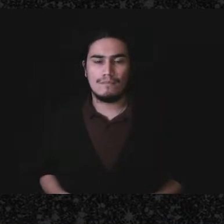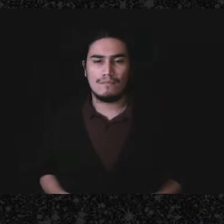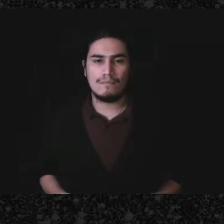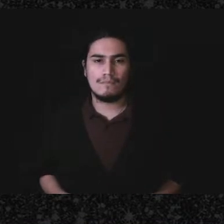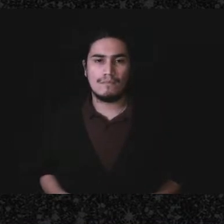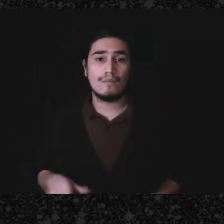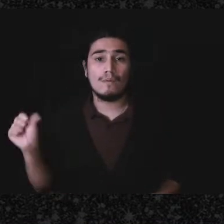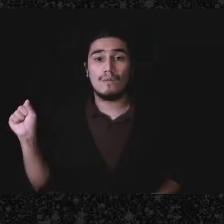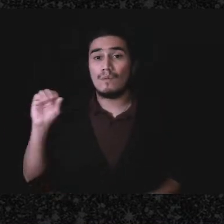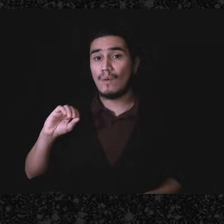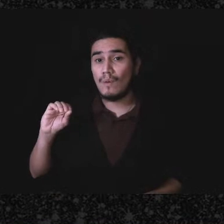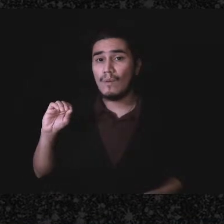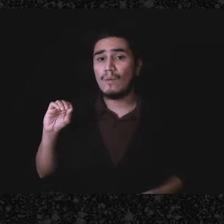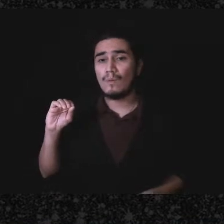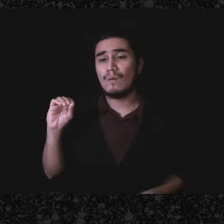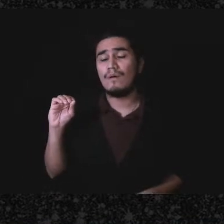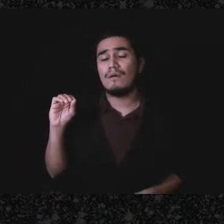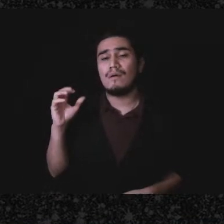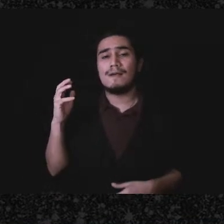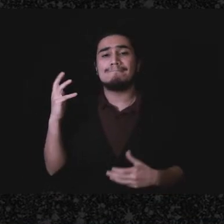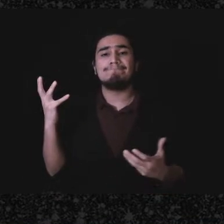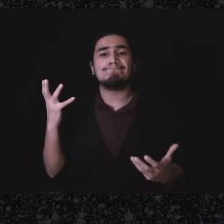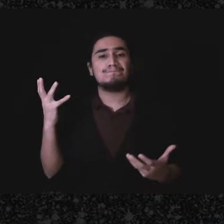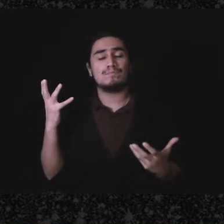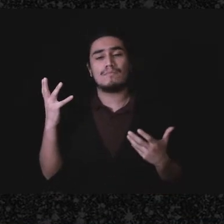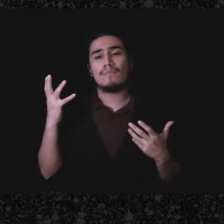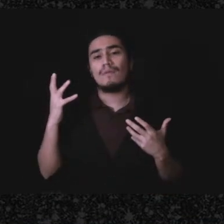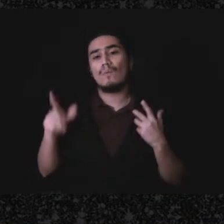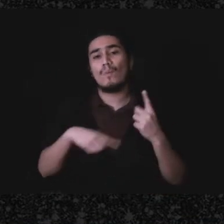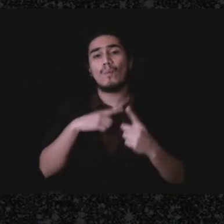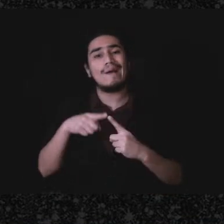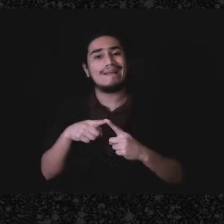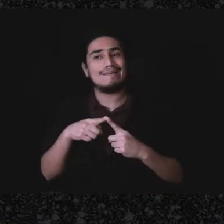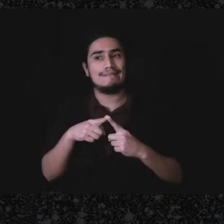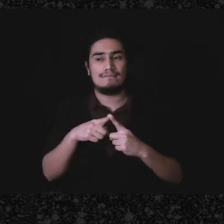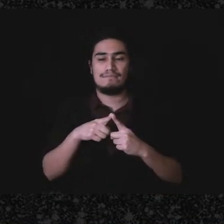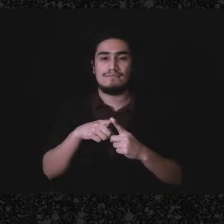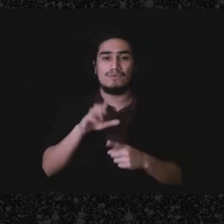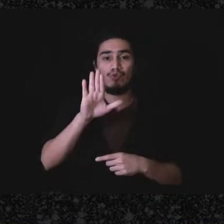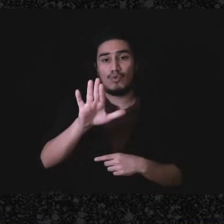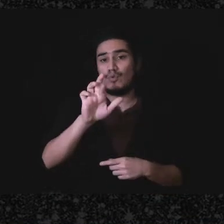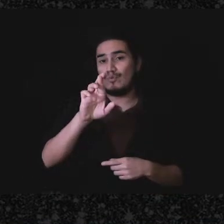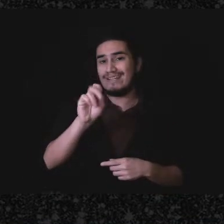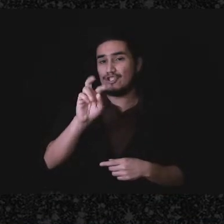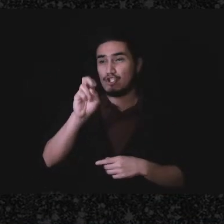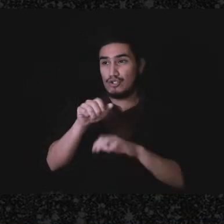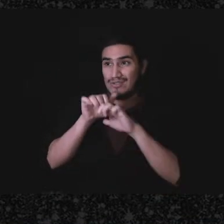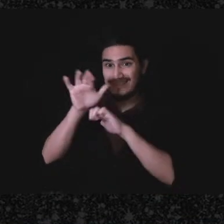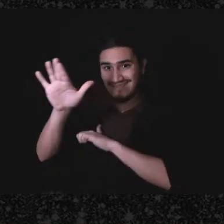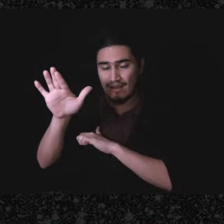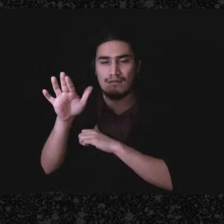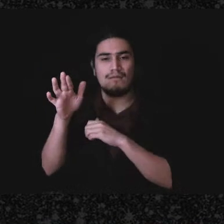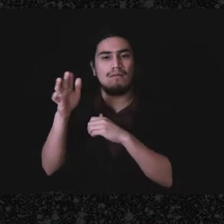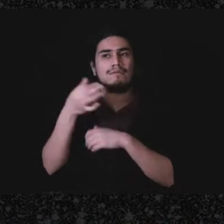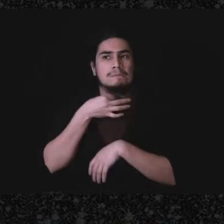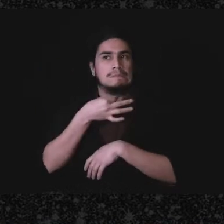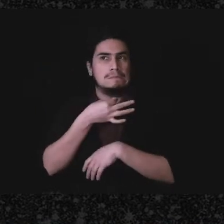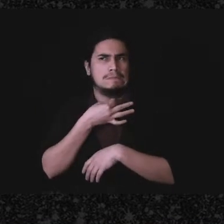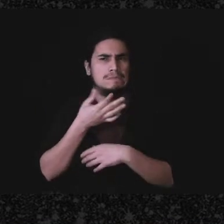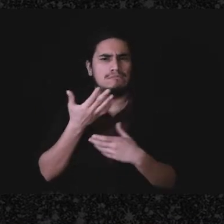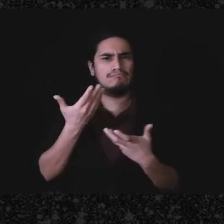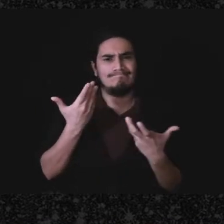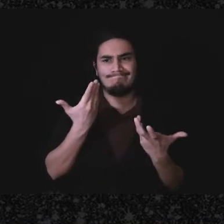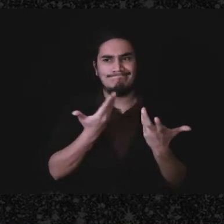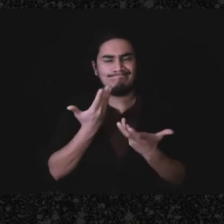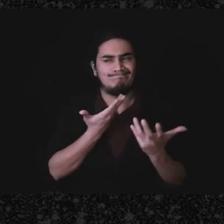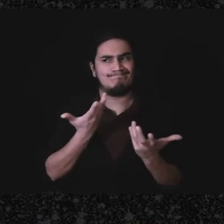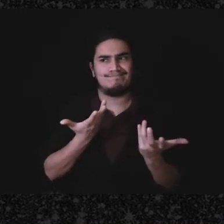So when you when you file your return if you have a question as to whether or not you have income,